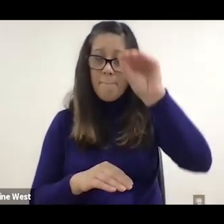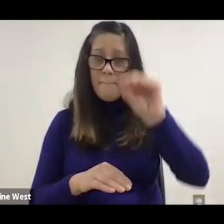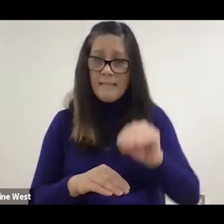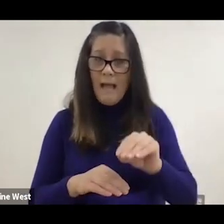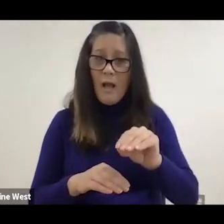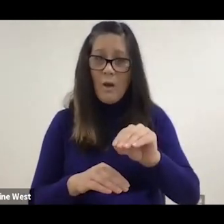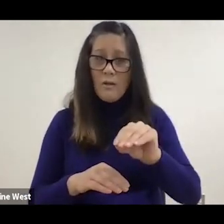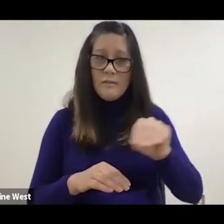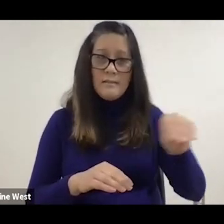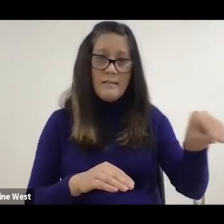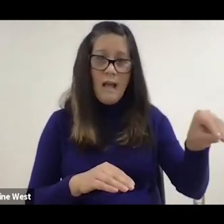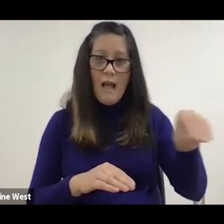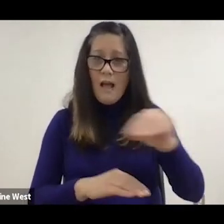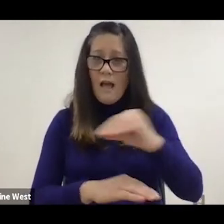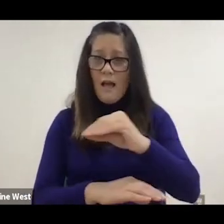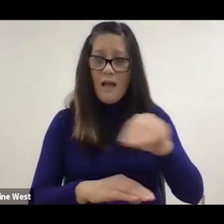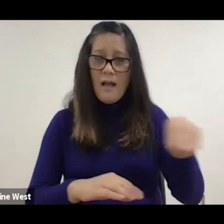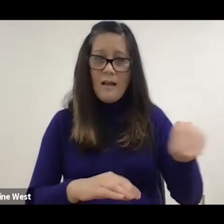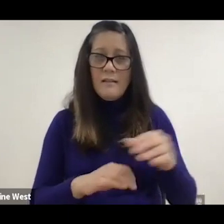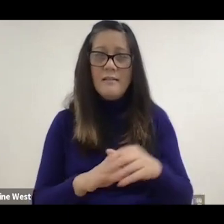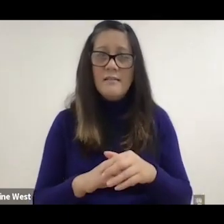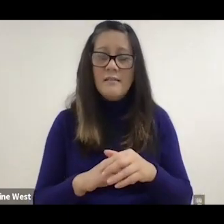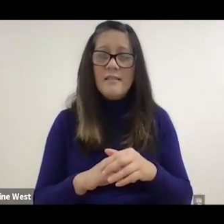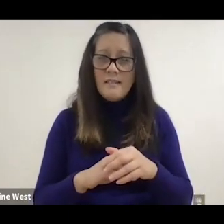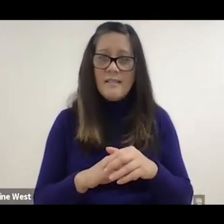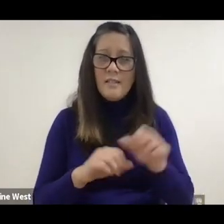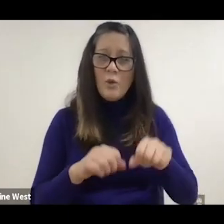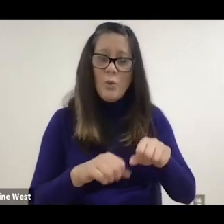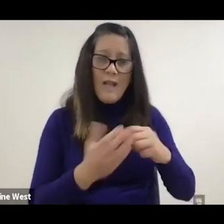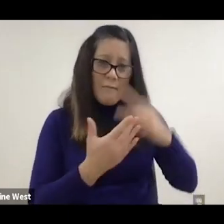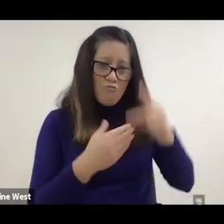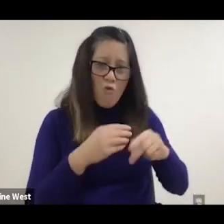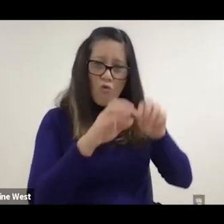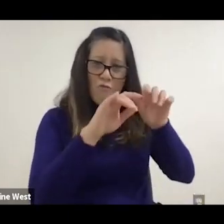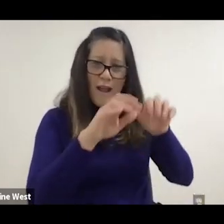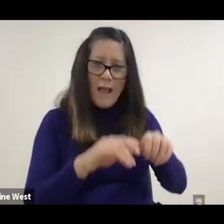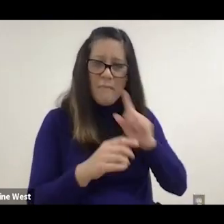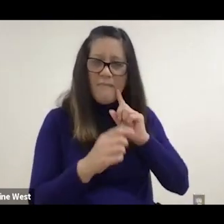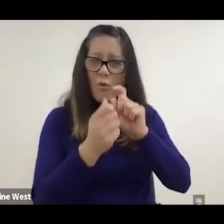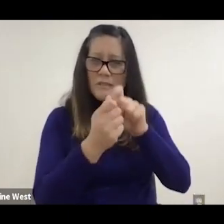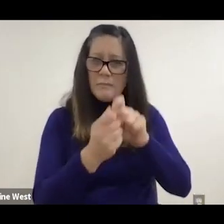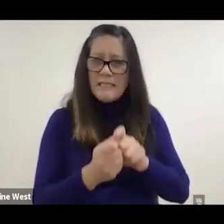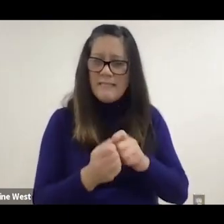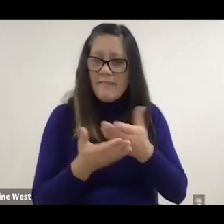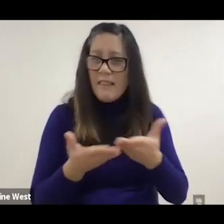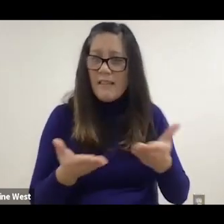side Ways and can be programmed for specific or a group of functions.